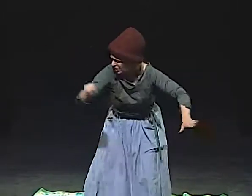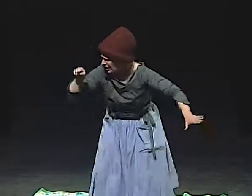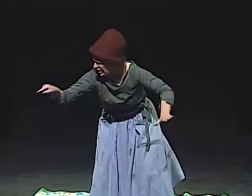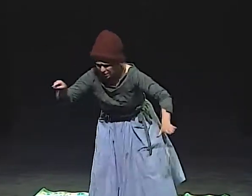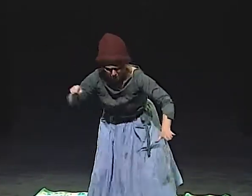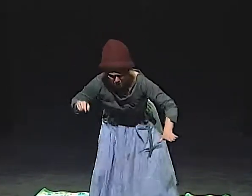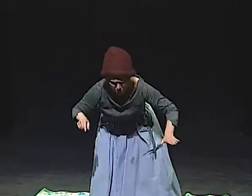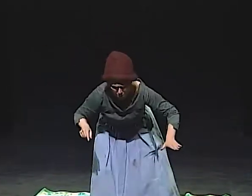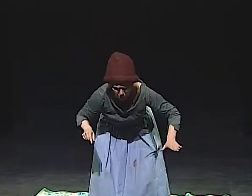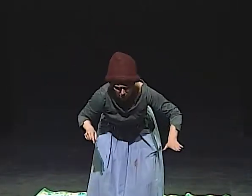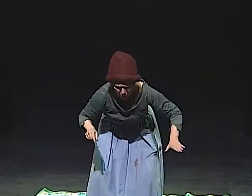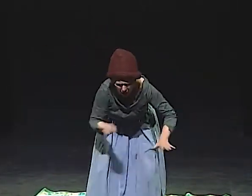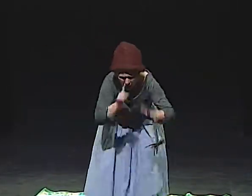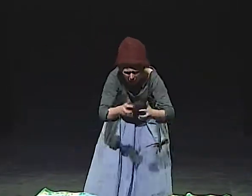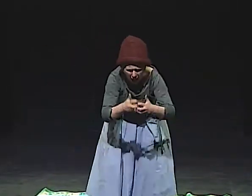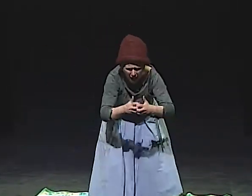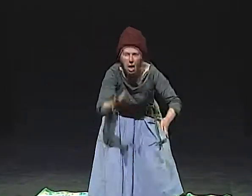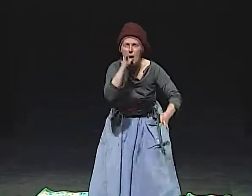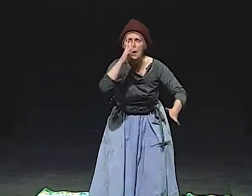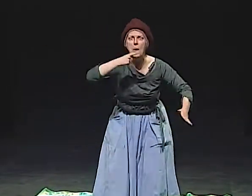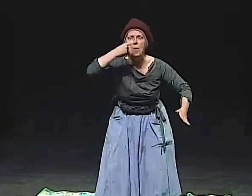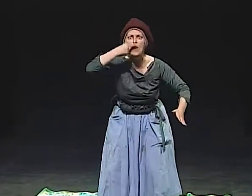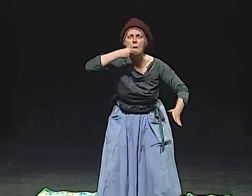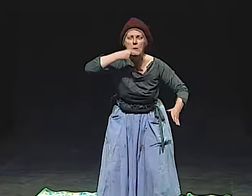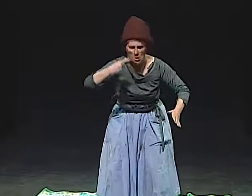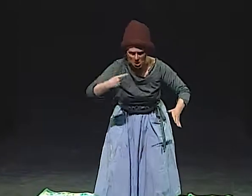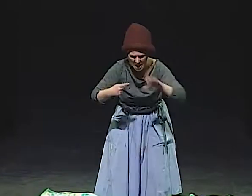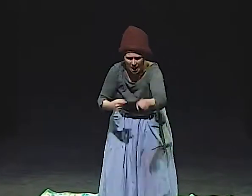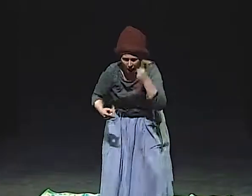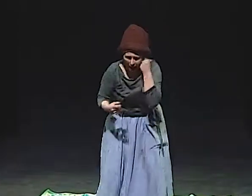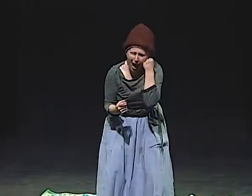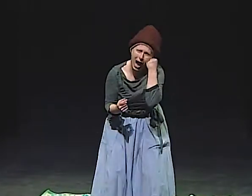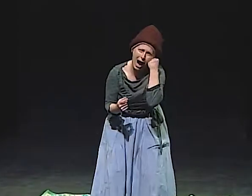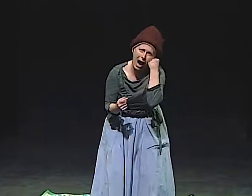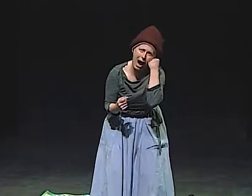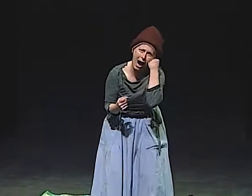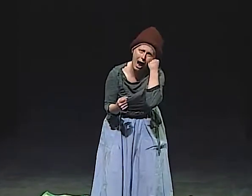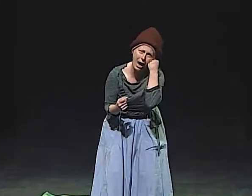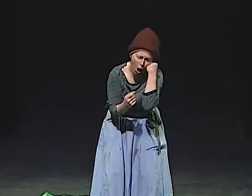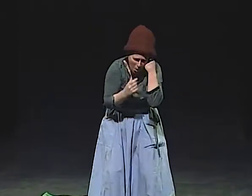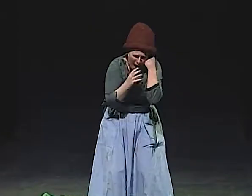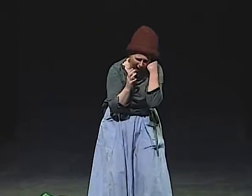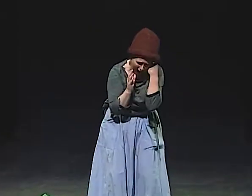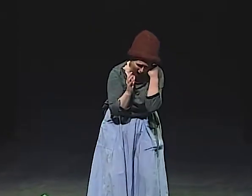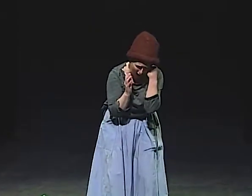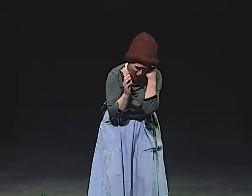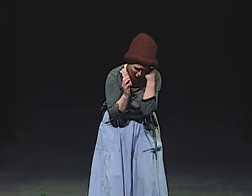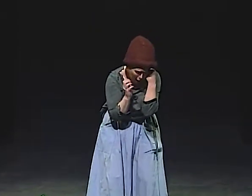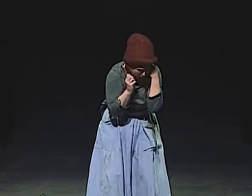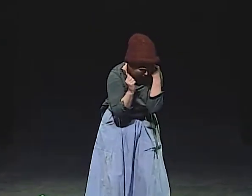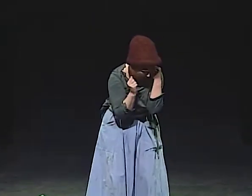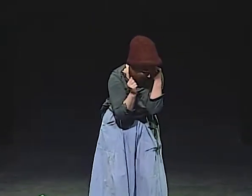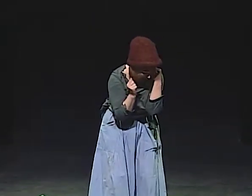BACK AND FORTH, THE CRADLE ON, THE CRADLE OFF. AN ANSWERING MACHINE IT'S HEARING. I THOUGHT IF SOMEBODY PICKED UP, I COULD SCREAM,